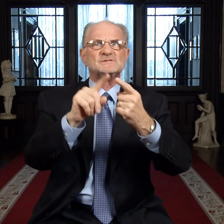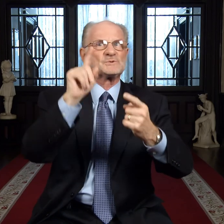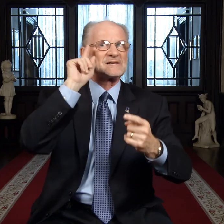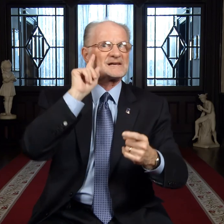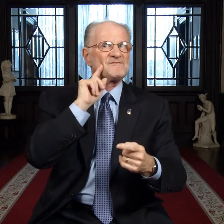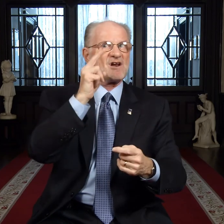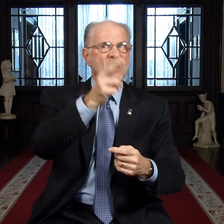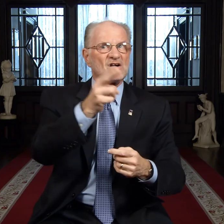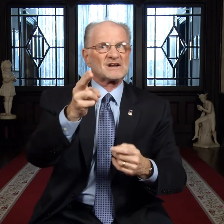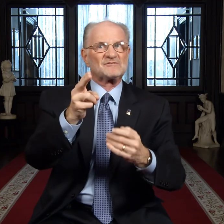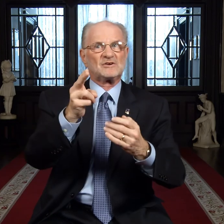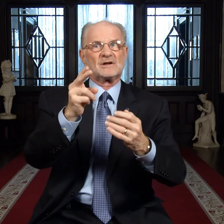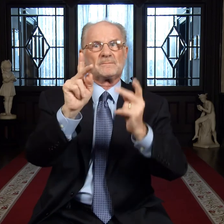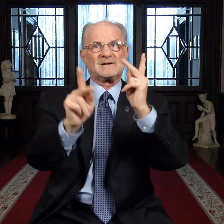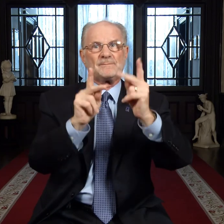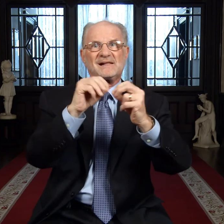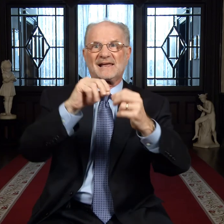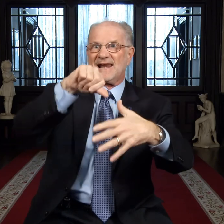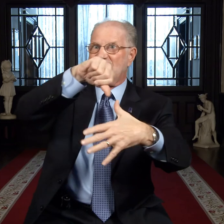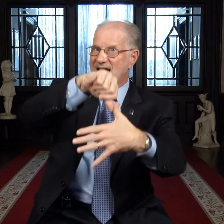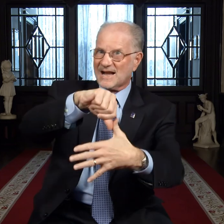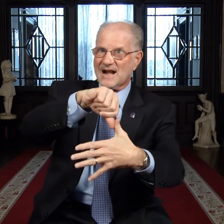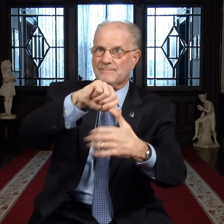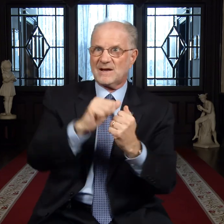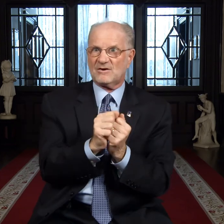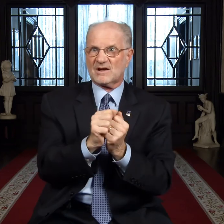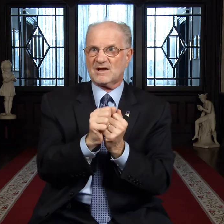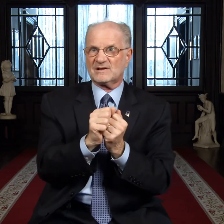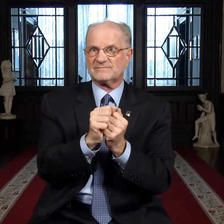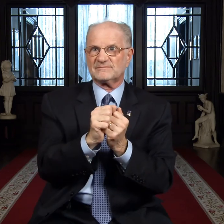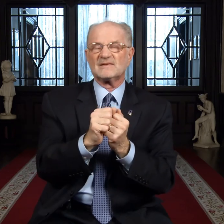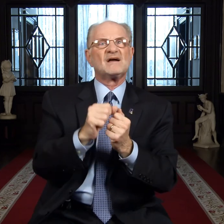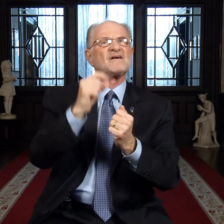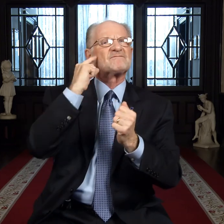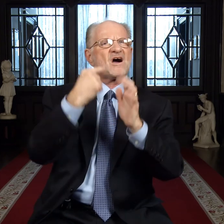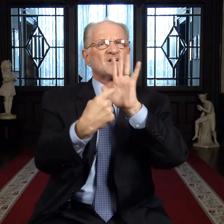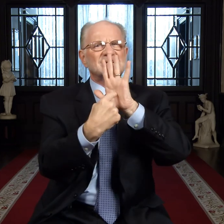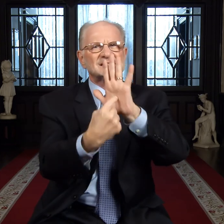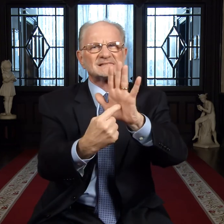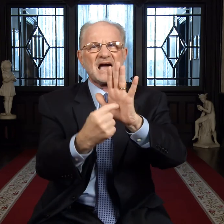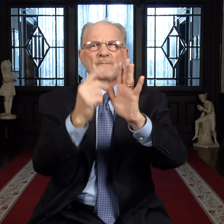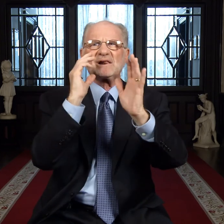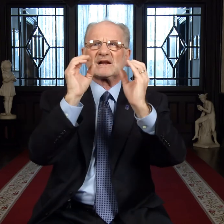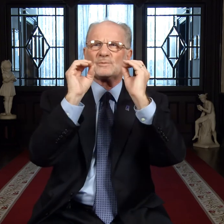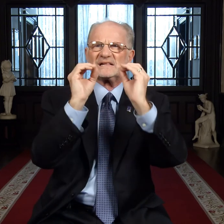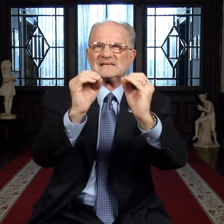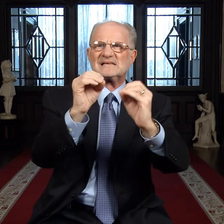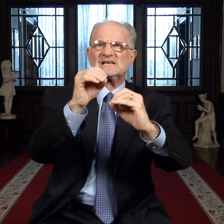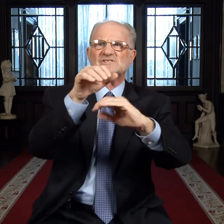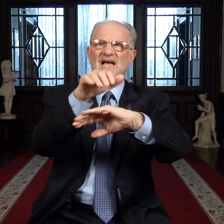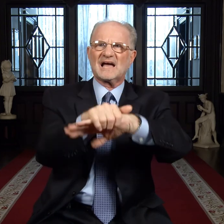to deaf and hard of hearing people in Latin America. For example, it will teach English